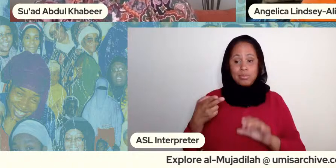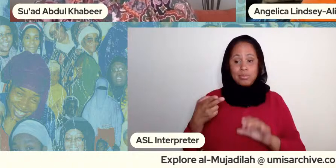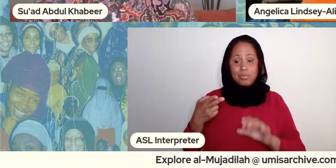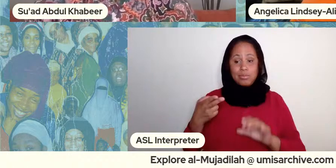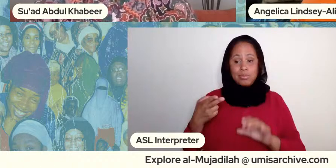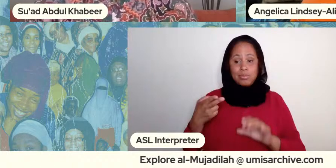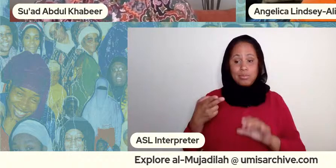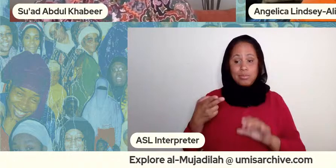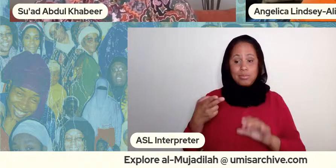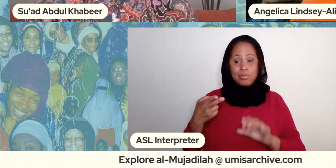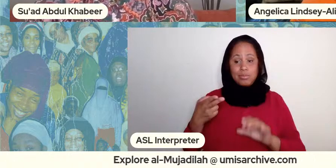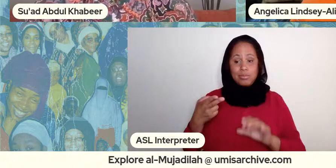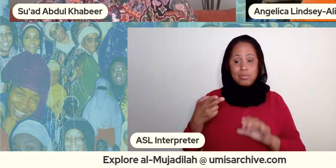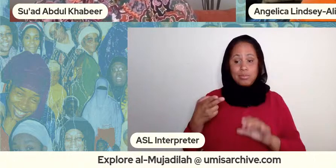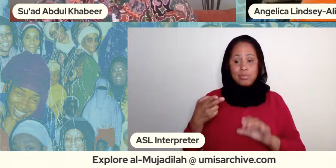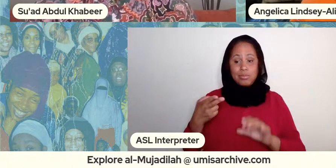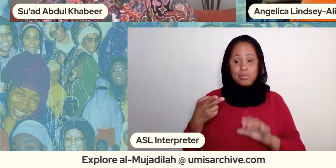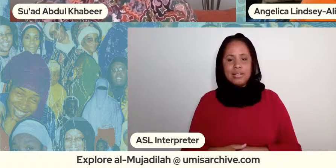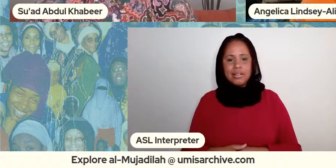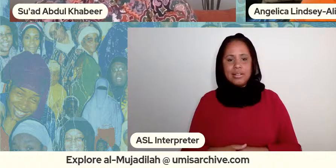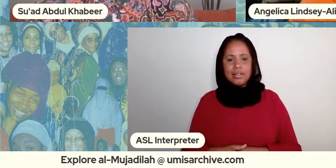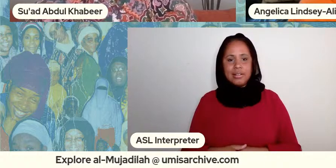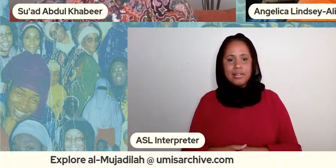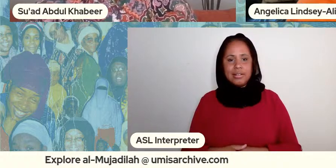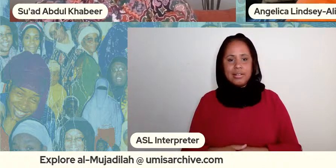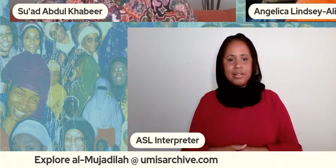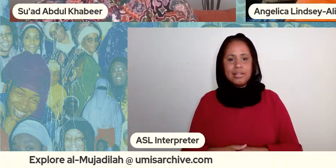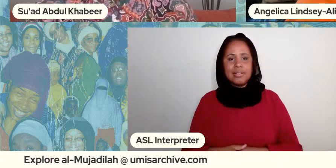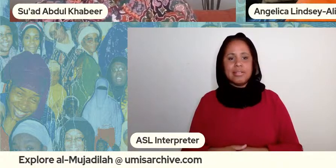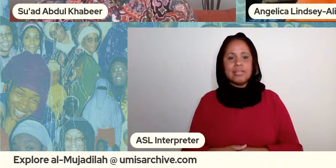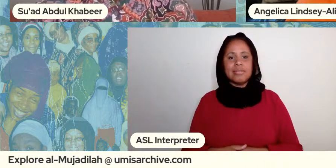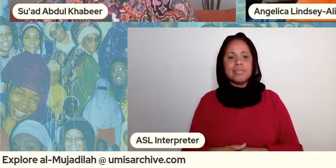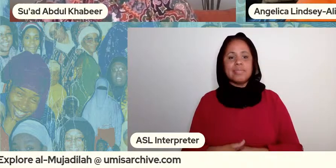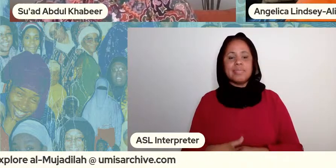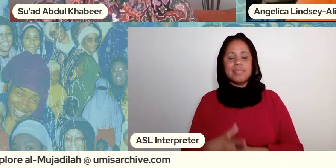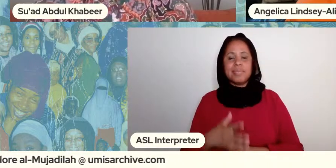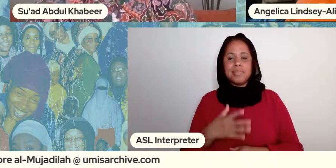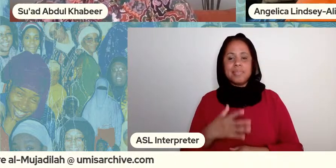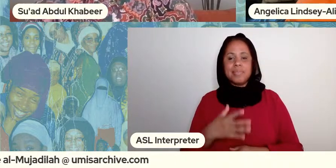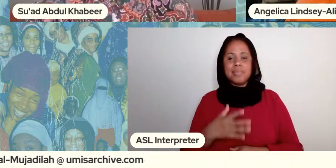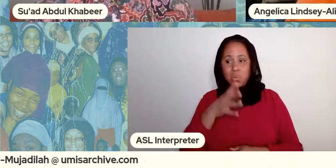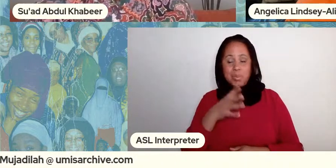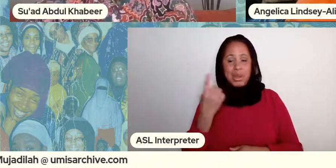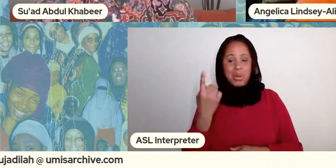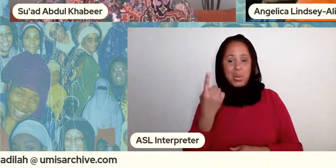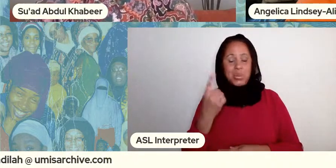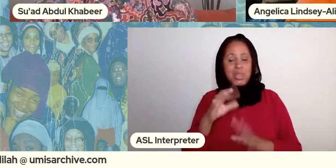lee provides one-to-one coaching and women-only workshops on sex intimacy and womanhood from an